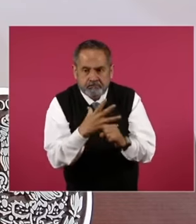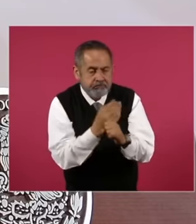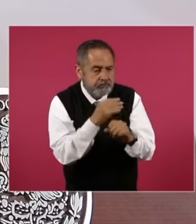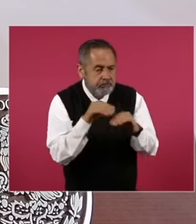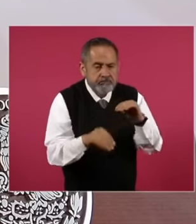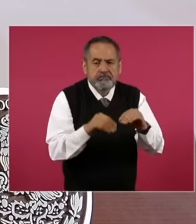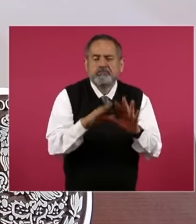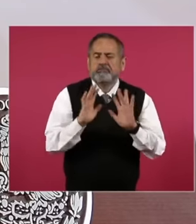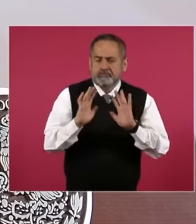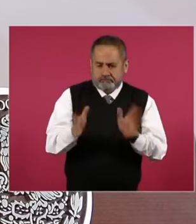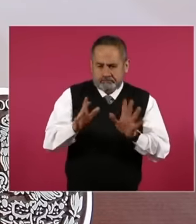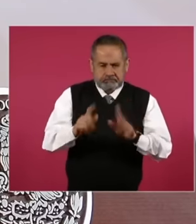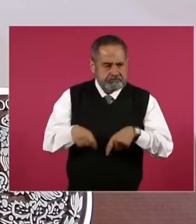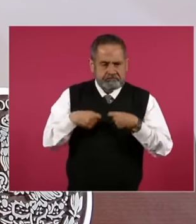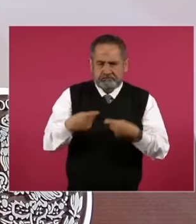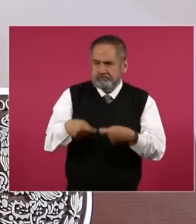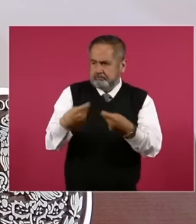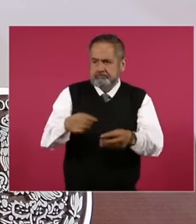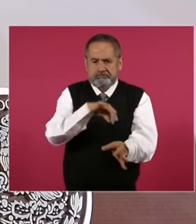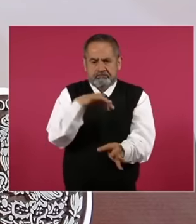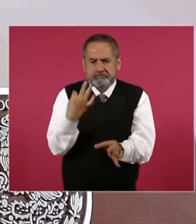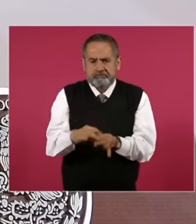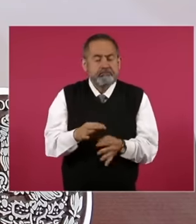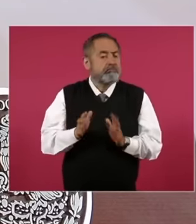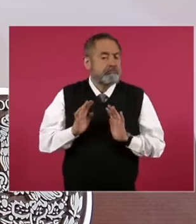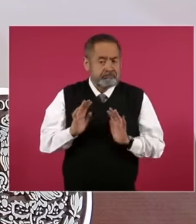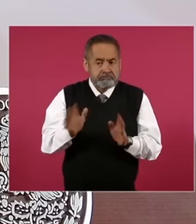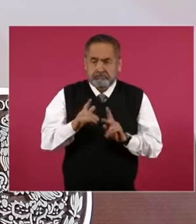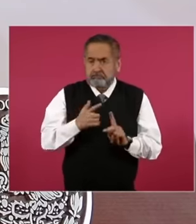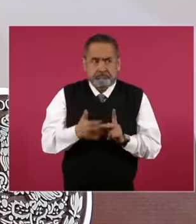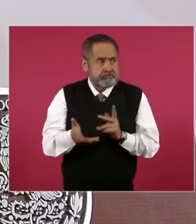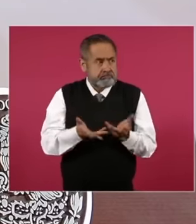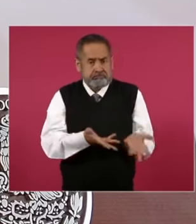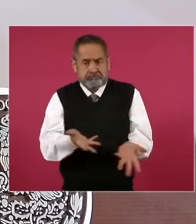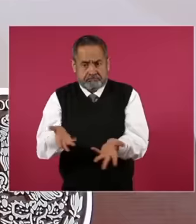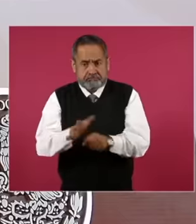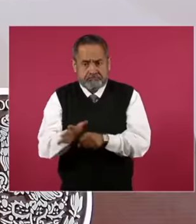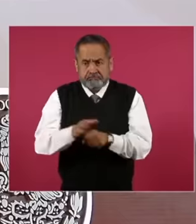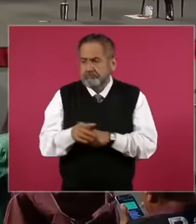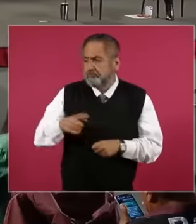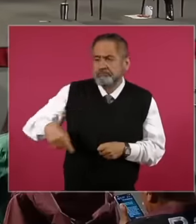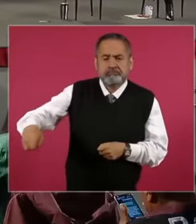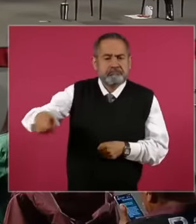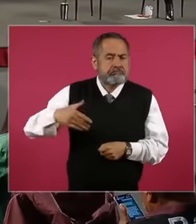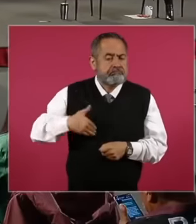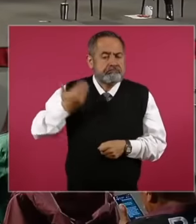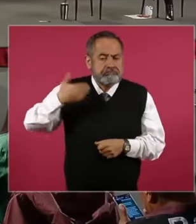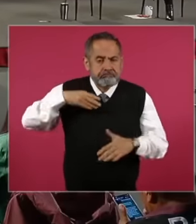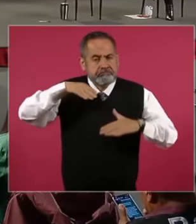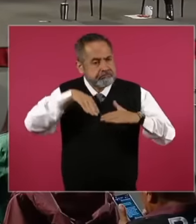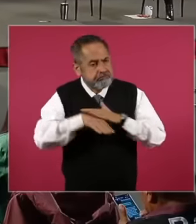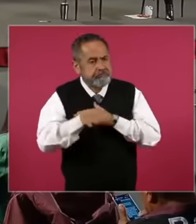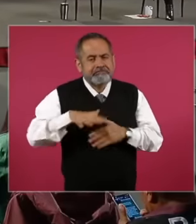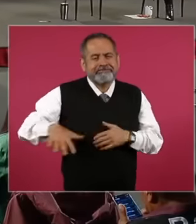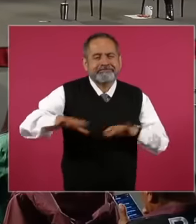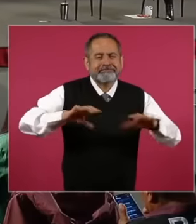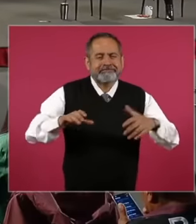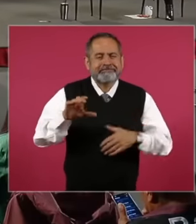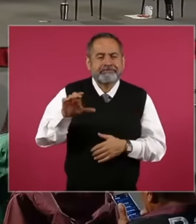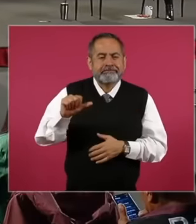delivered and today they are in Operation In It is for the benefit of the entire Cananea community to point out